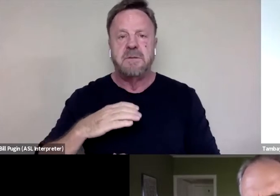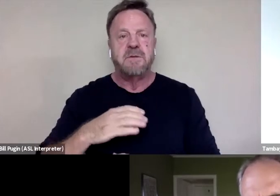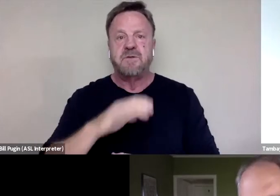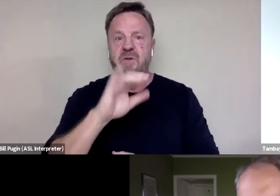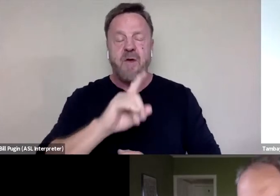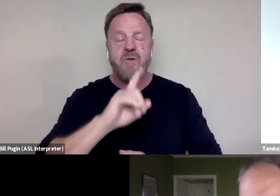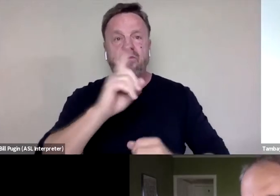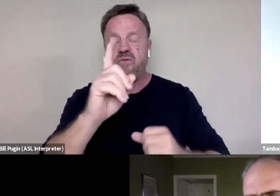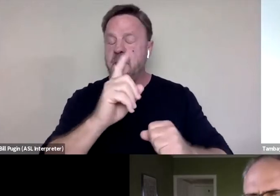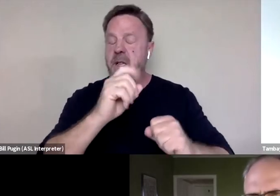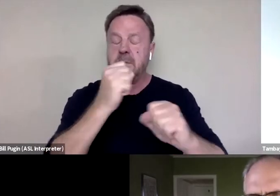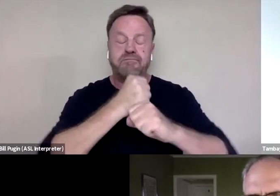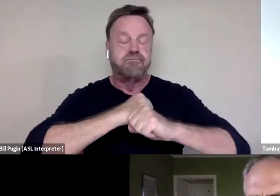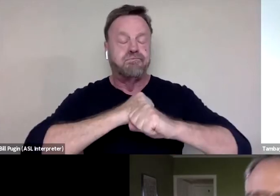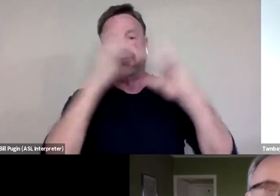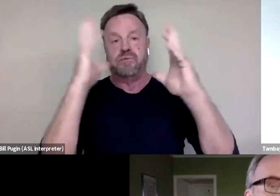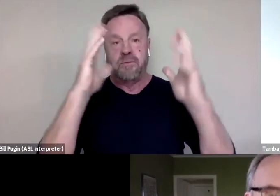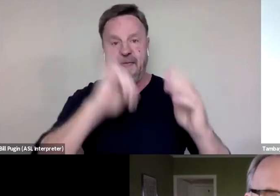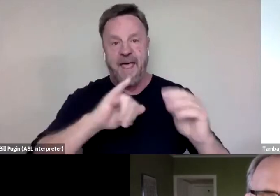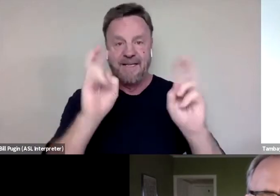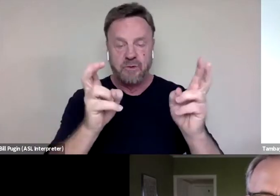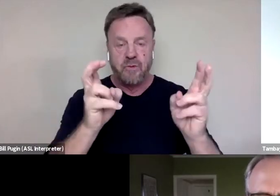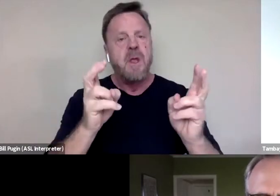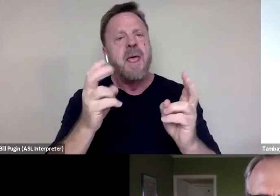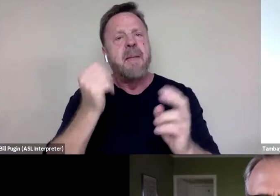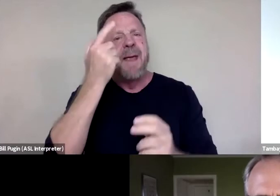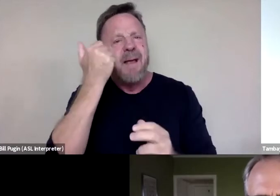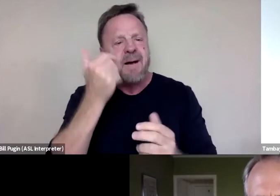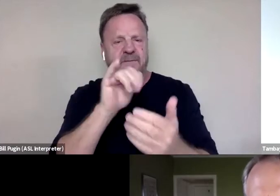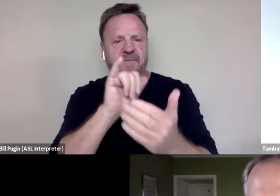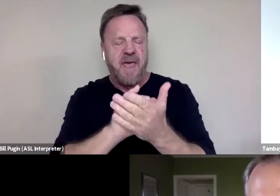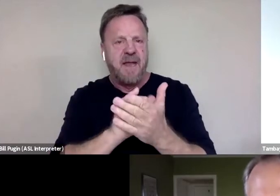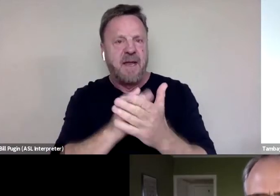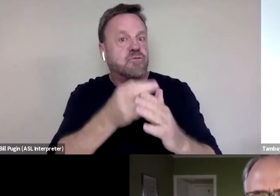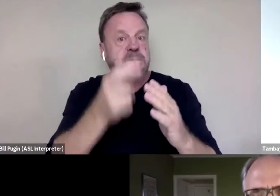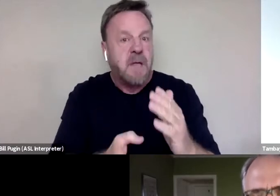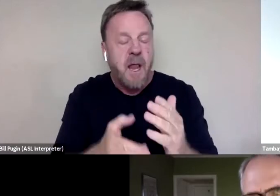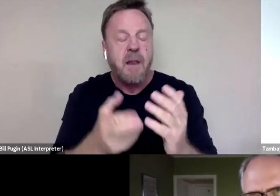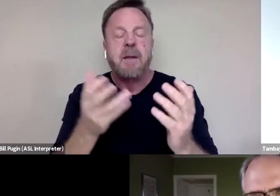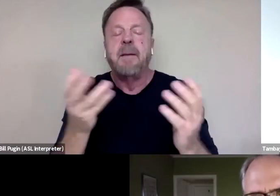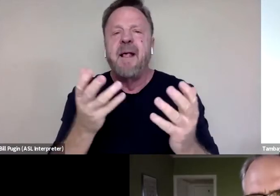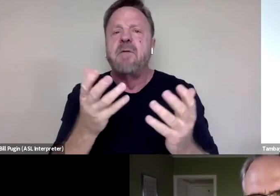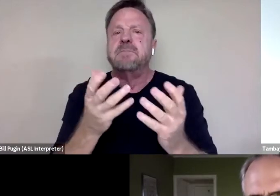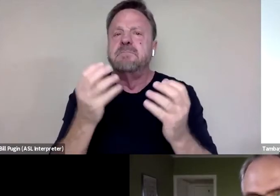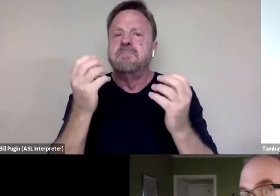And as a result, partially as a result, I will say, that there was a lot of interest on college campuses,